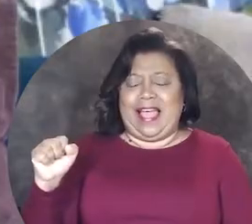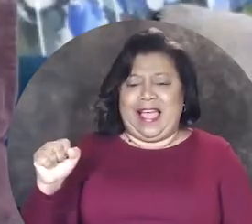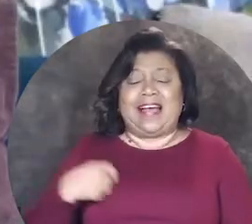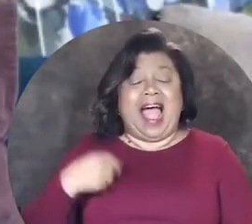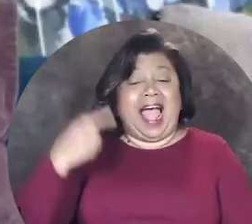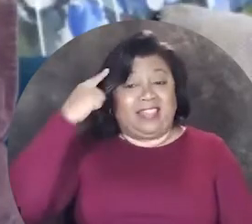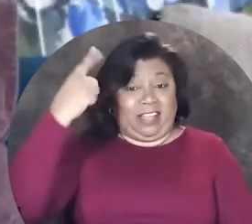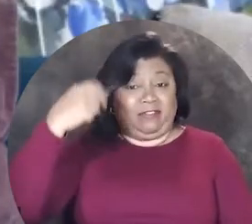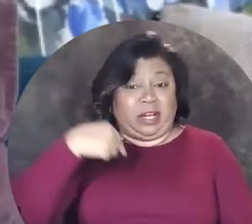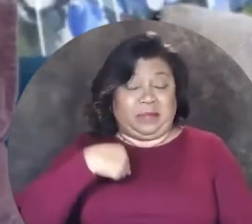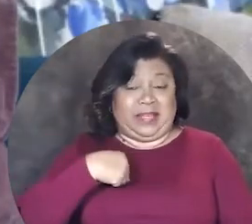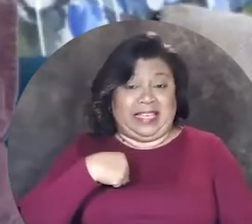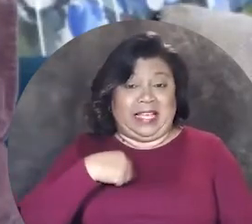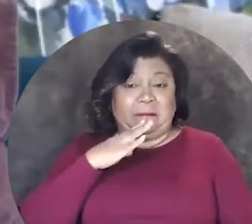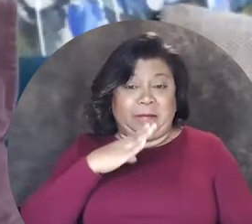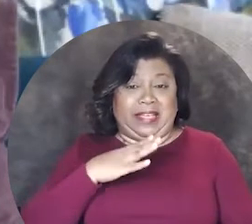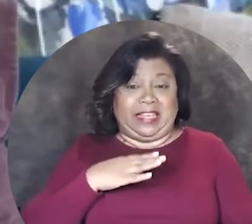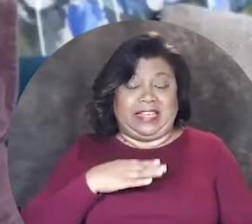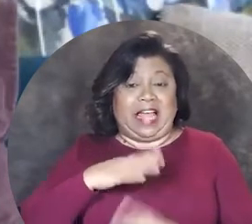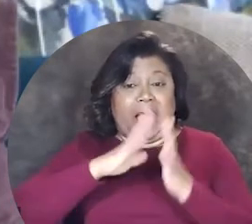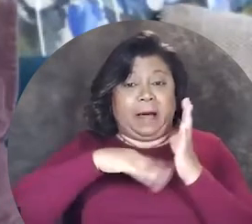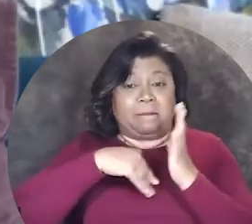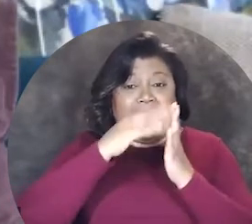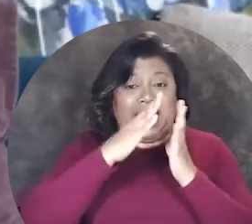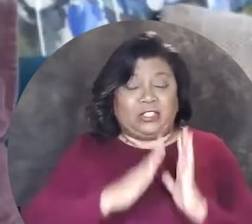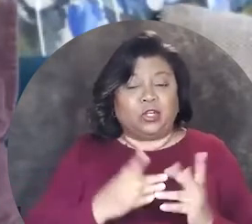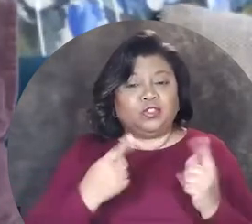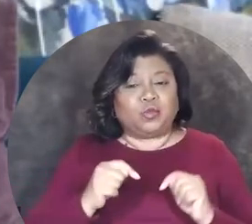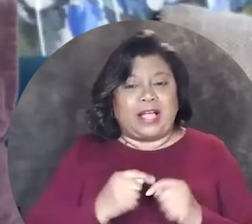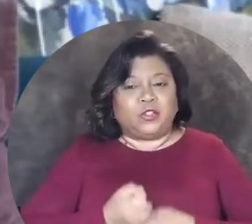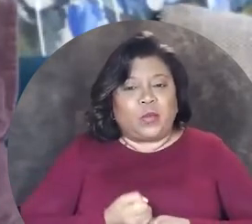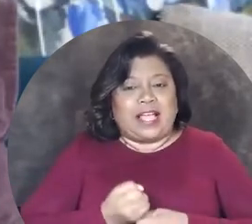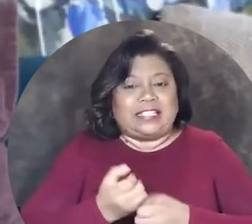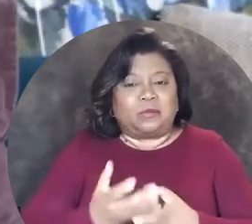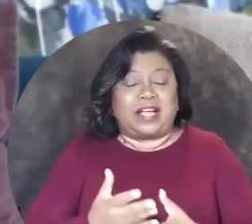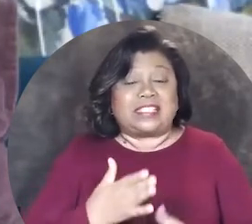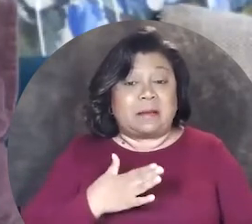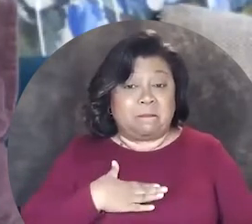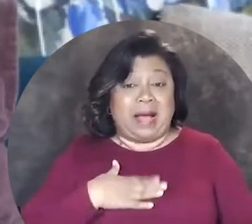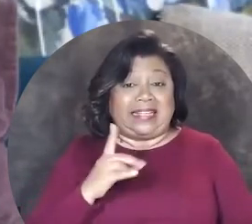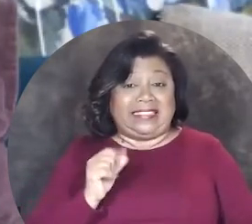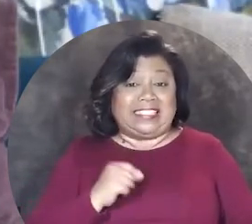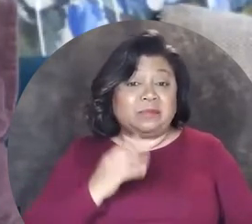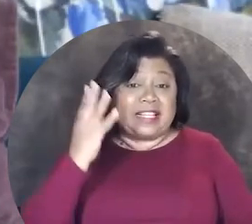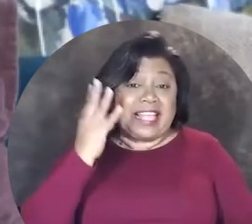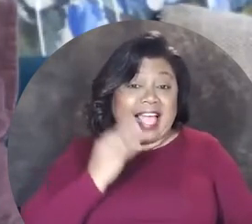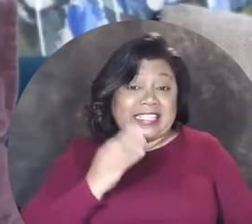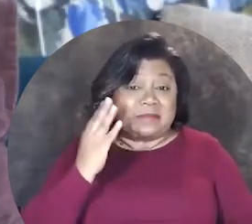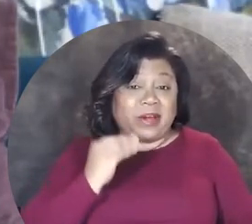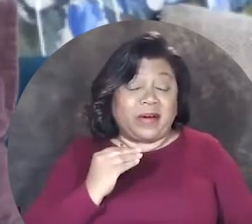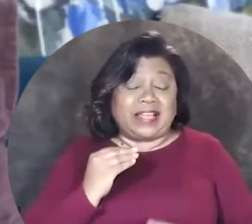yeah, you know um I think, for me, being a painter trying to express my disability experience